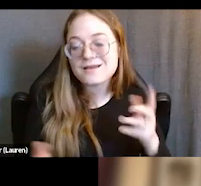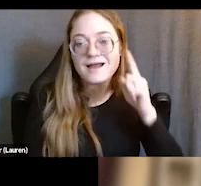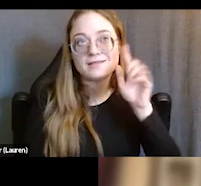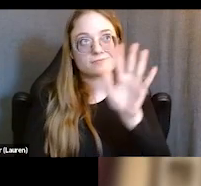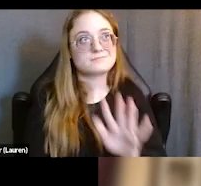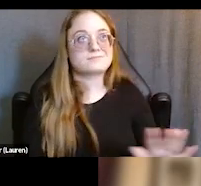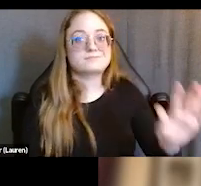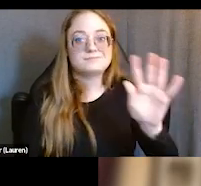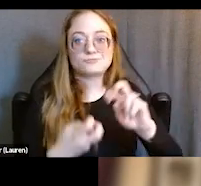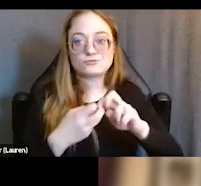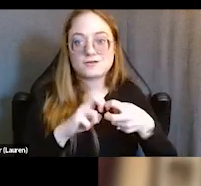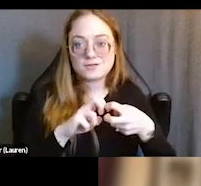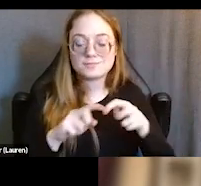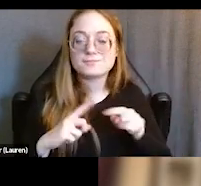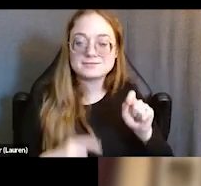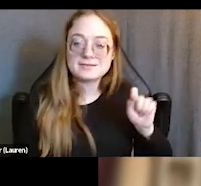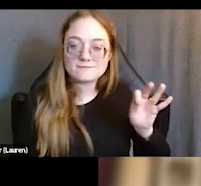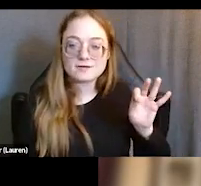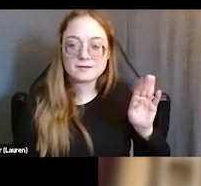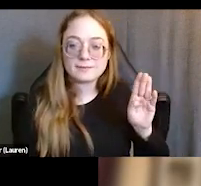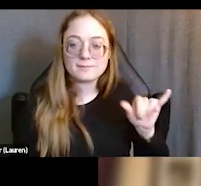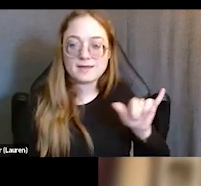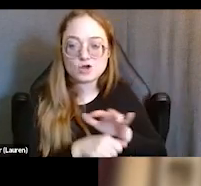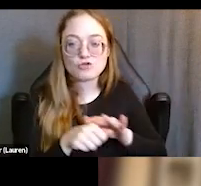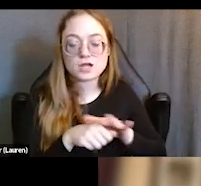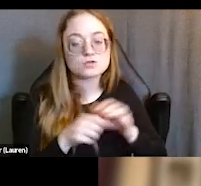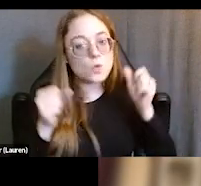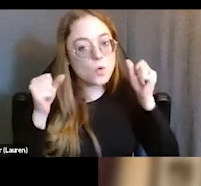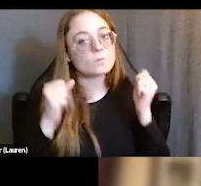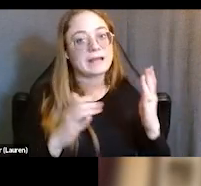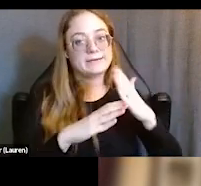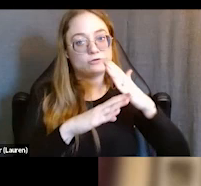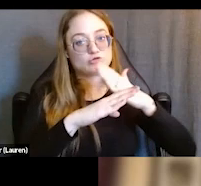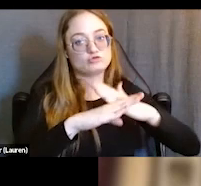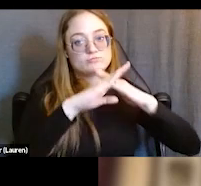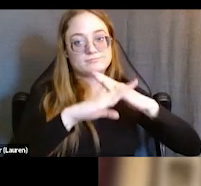but there's so many restrictions for young mothers. And even in situations where our clients,